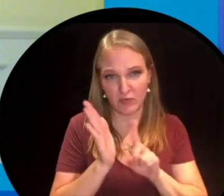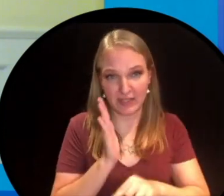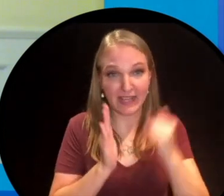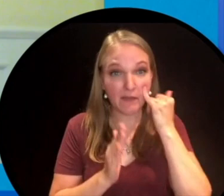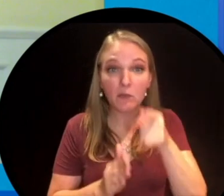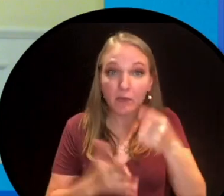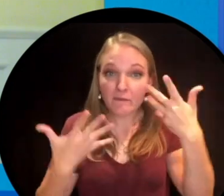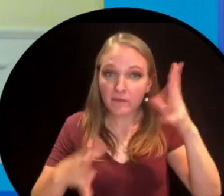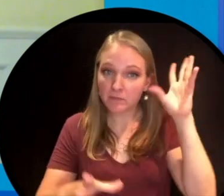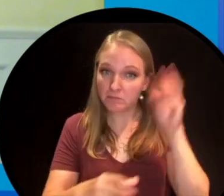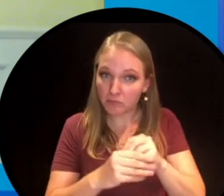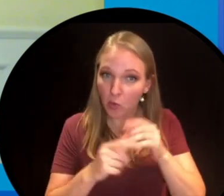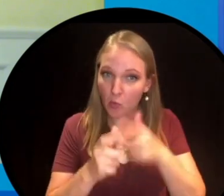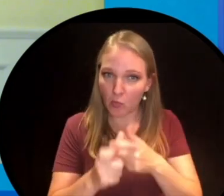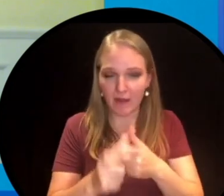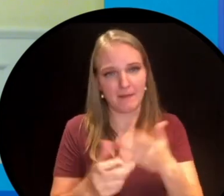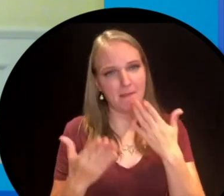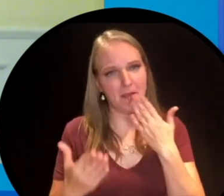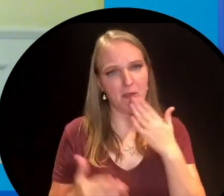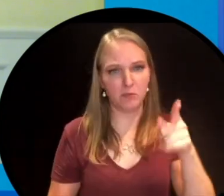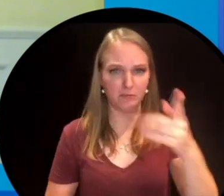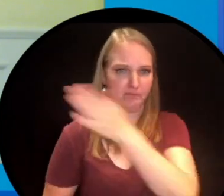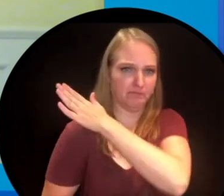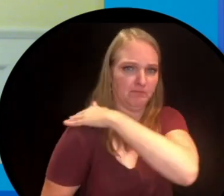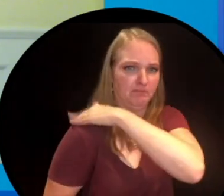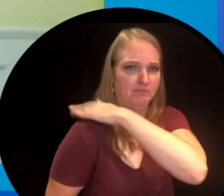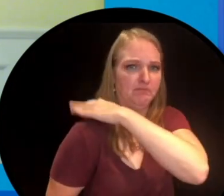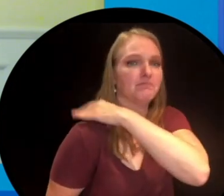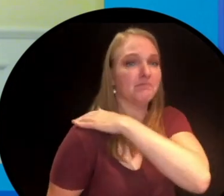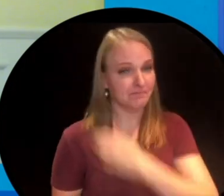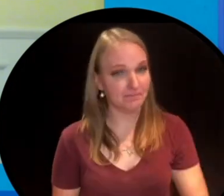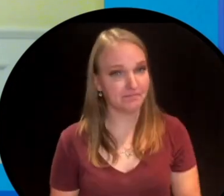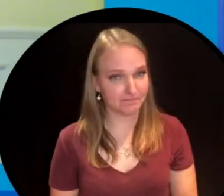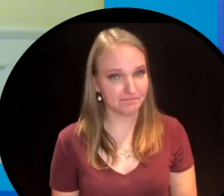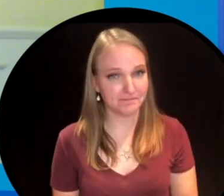in one of those runs, thank you very much and give yourself a big pat on the back.